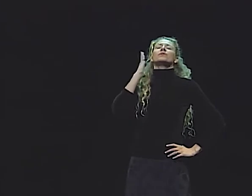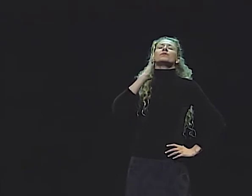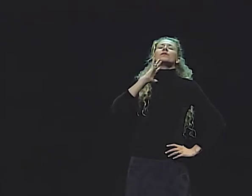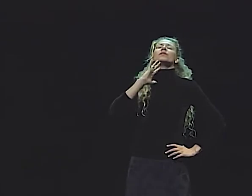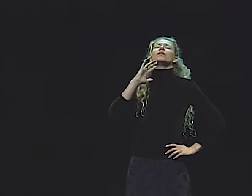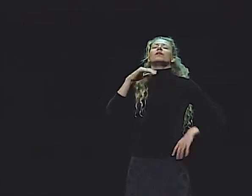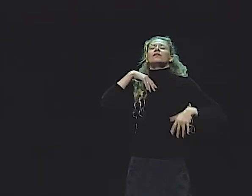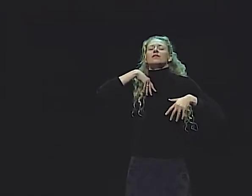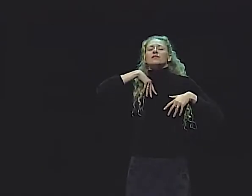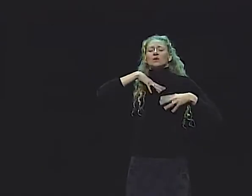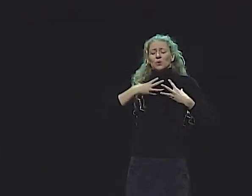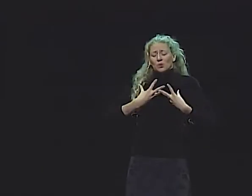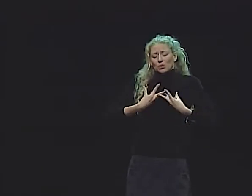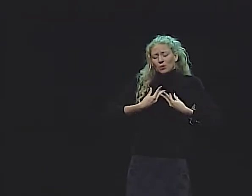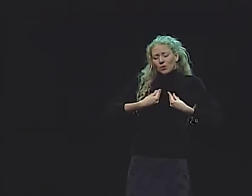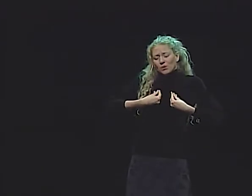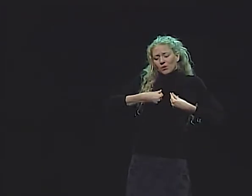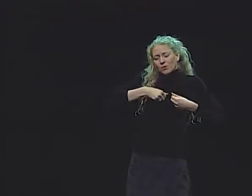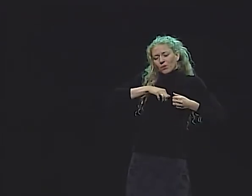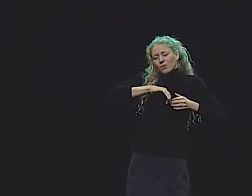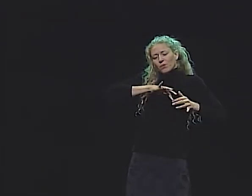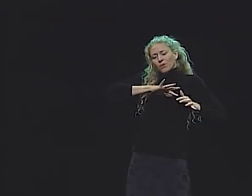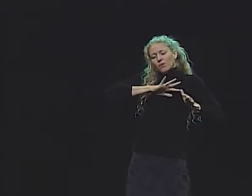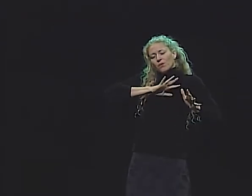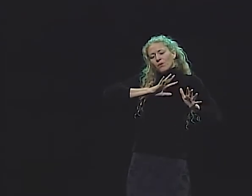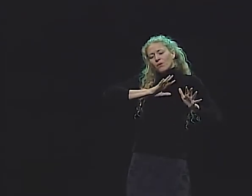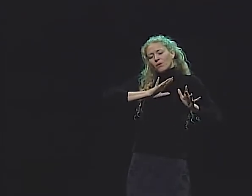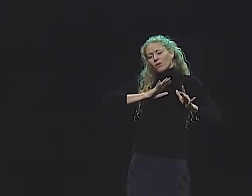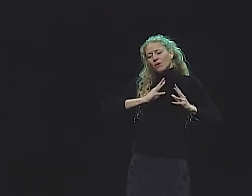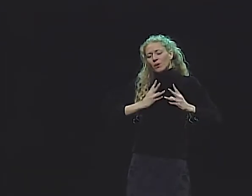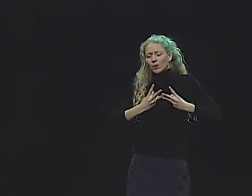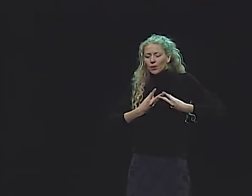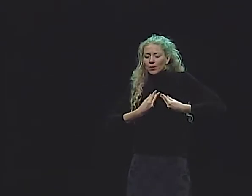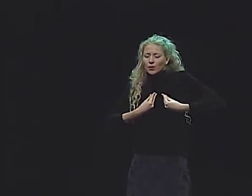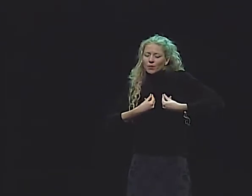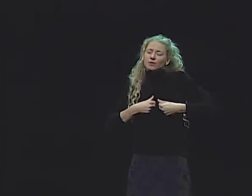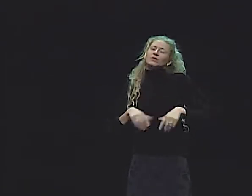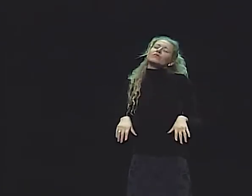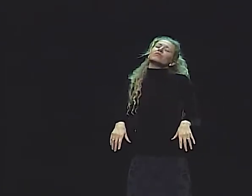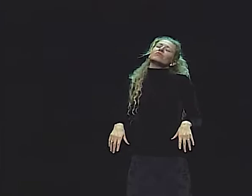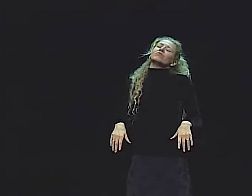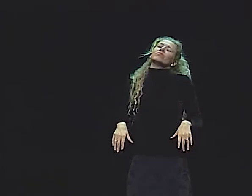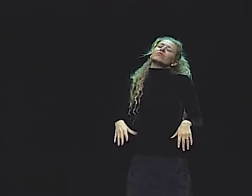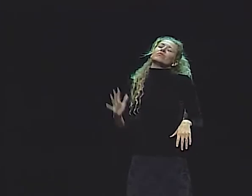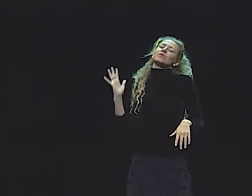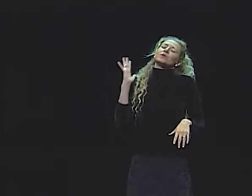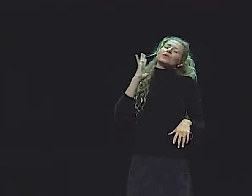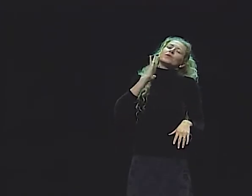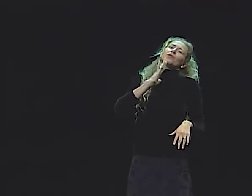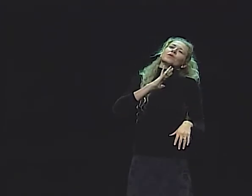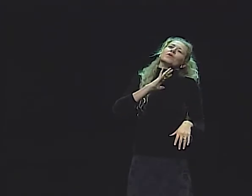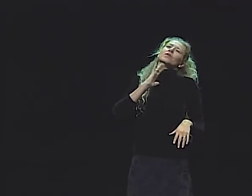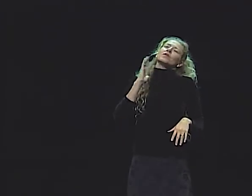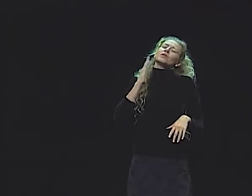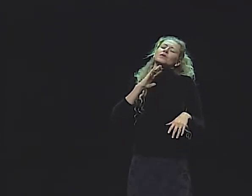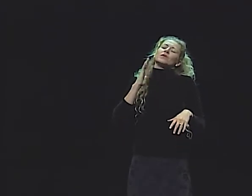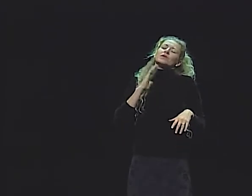AND RESTED. HE FELT A BREEZE. A BREEZE RIFFLED HIS FLOWING BEARD